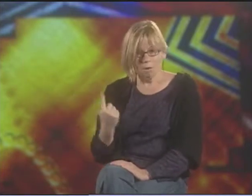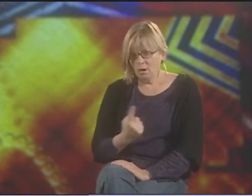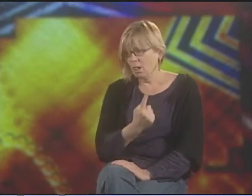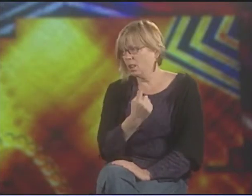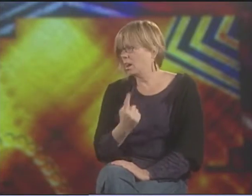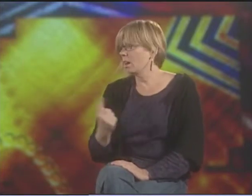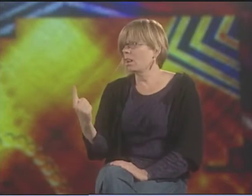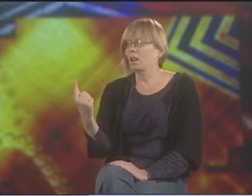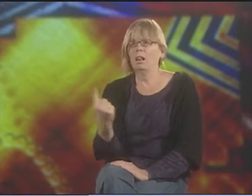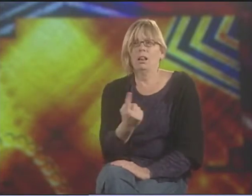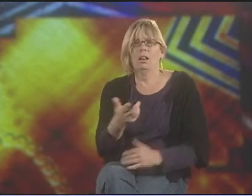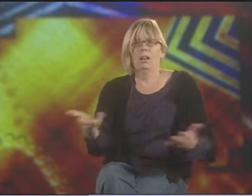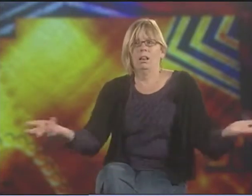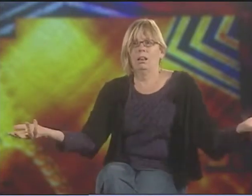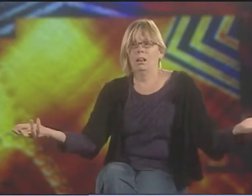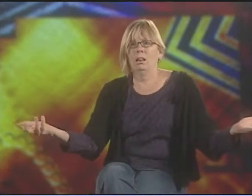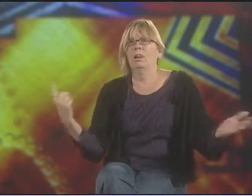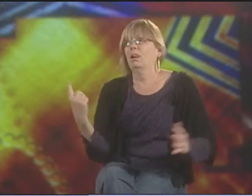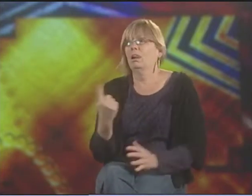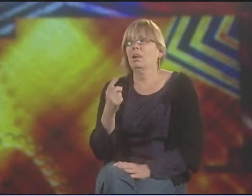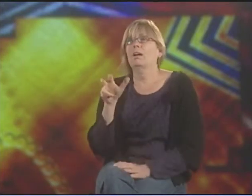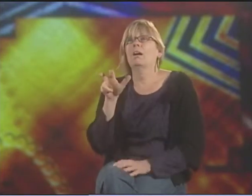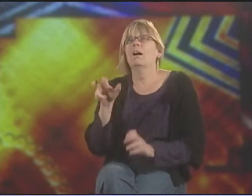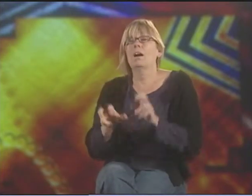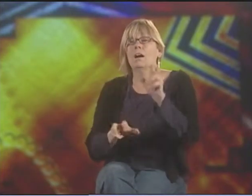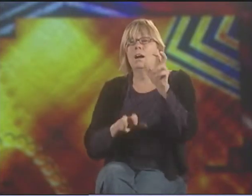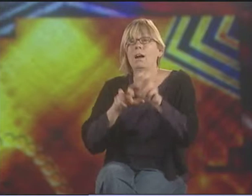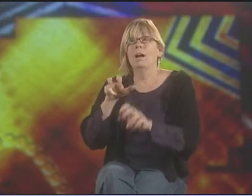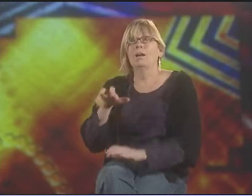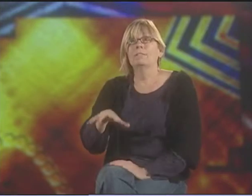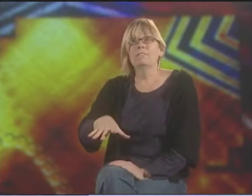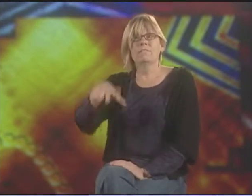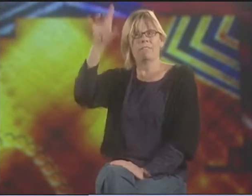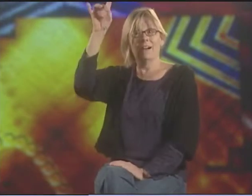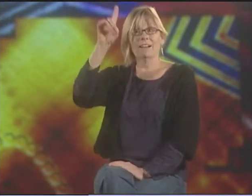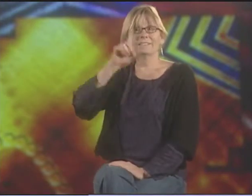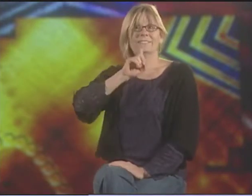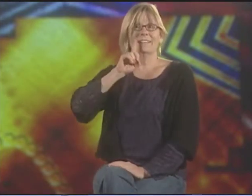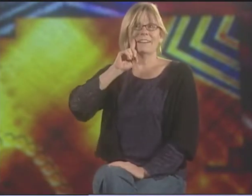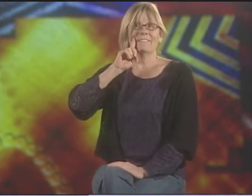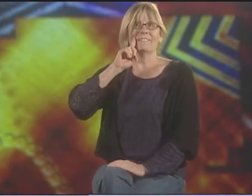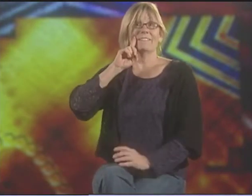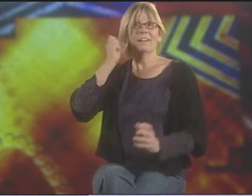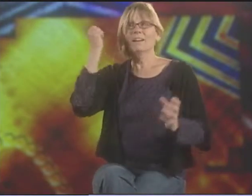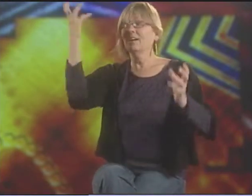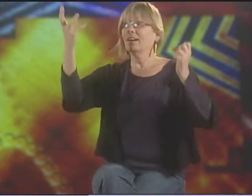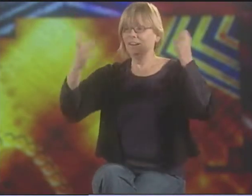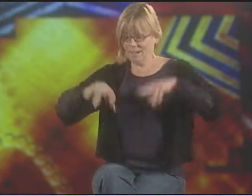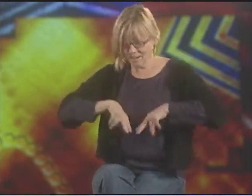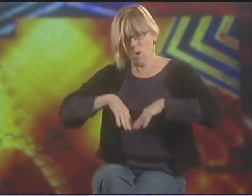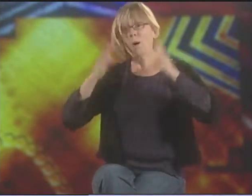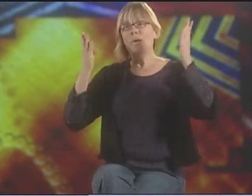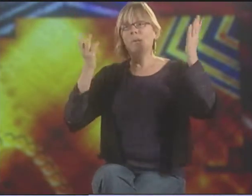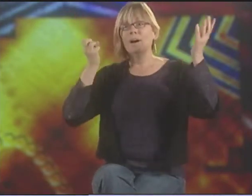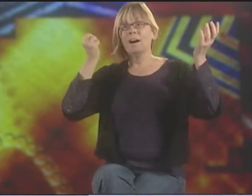THAT SOMEBODY'S WALKING ALONG, LITERALLY ON A JOURNEY, AND THEN THEY START TO CLIMB TO THIS LADDER, AND THEN THEY DISCOVER WHO THEY ARE AS A DEAF PERSON.